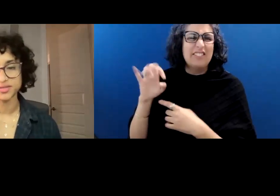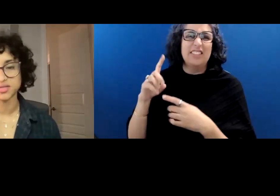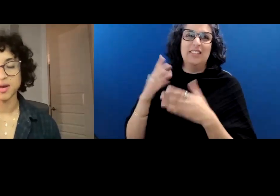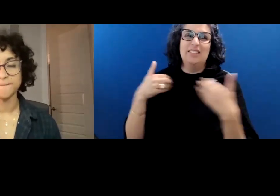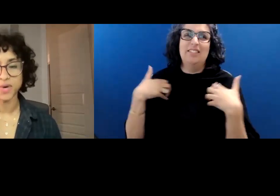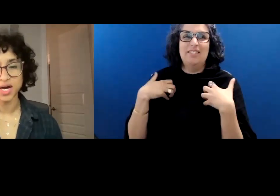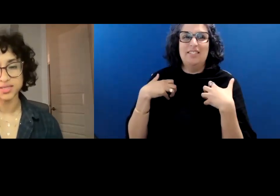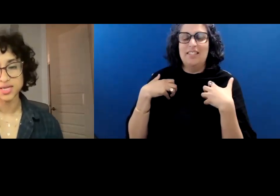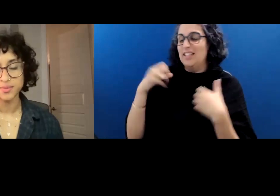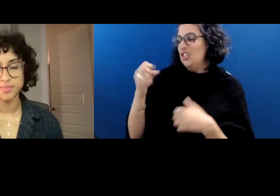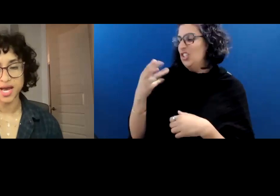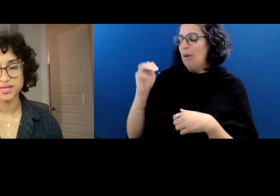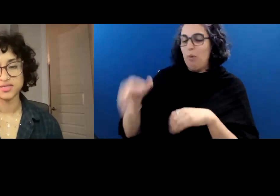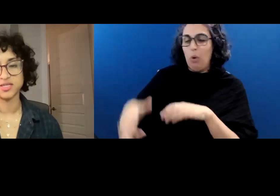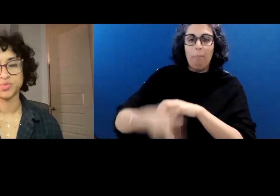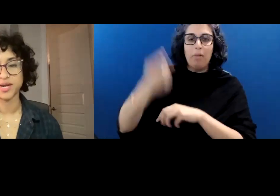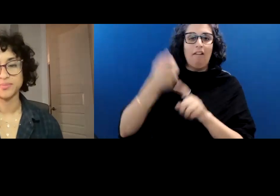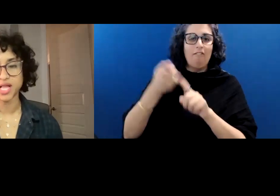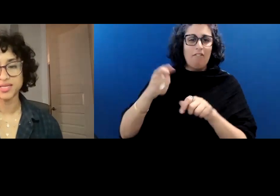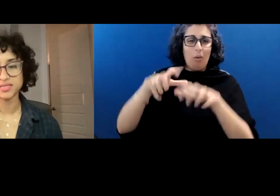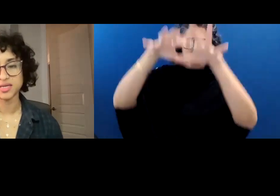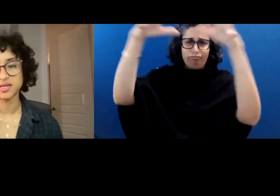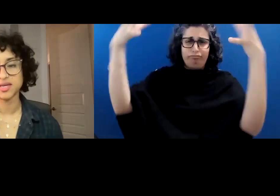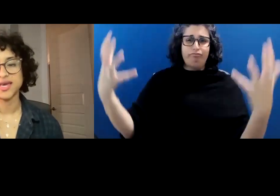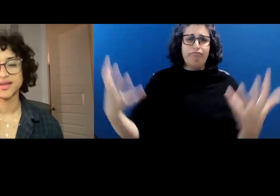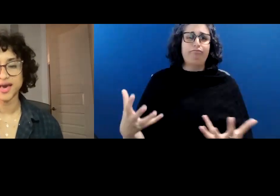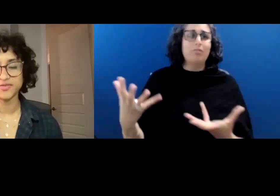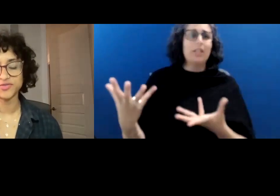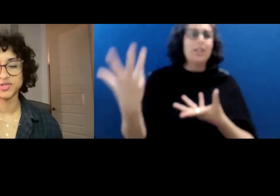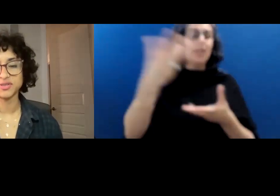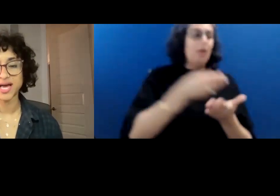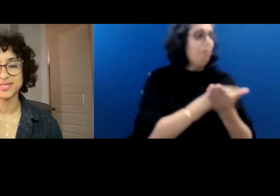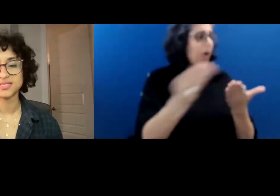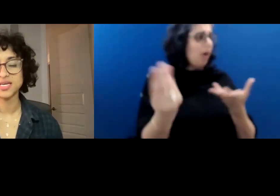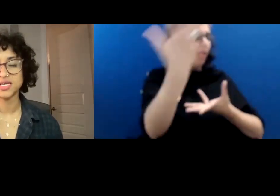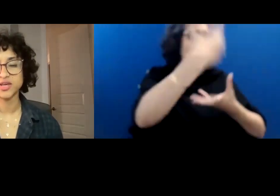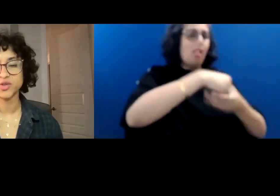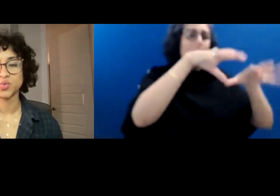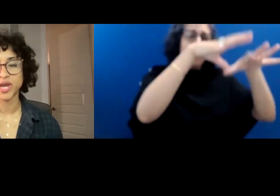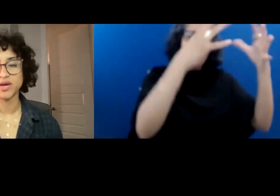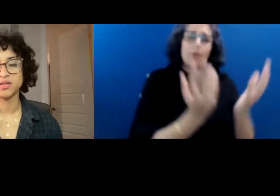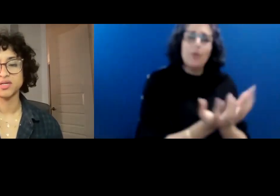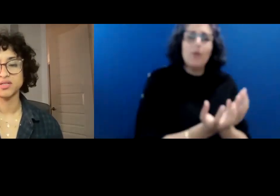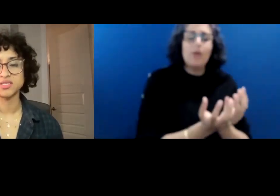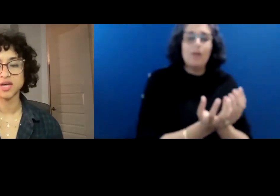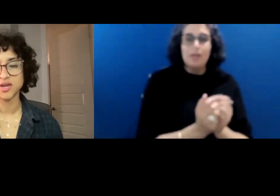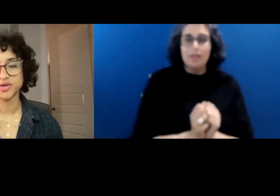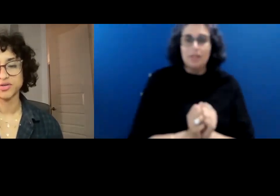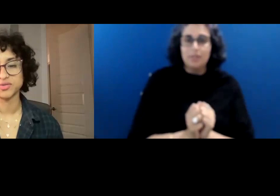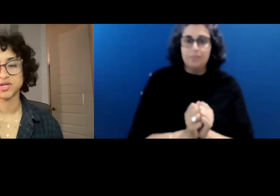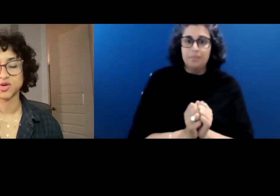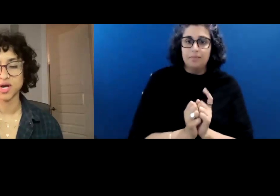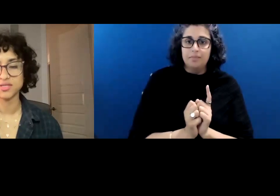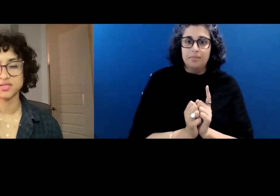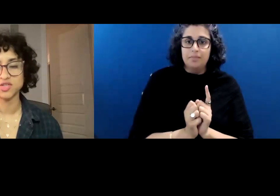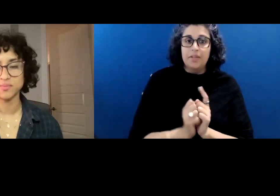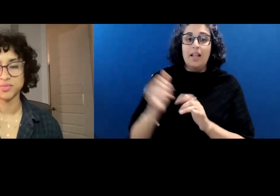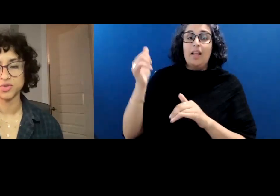bought, bagged in bright plastic, and after the last killer whale, glissandos across the